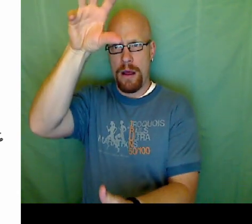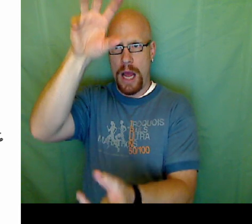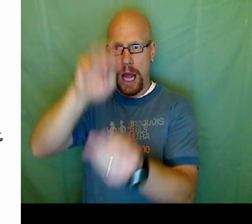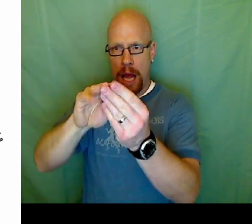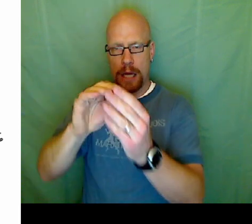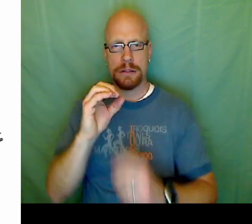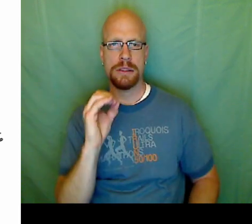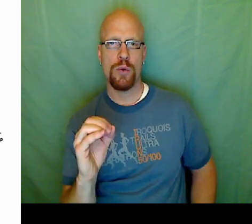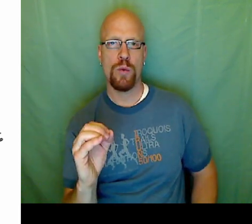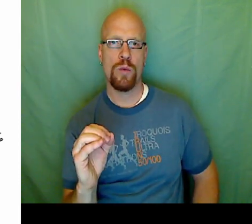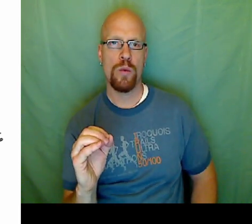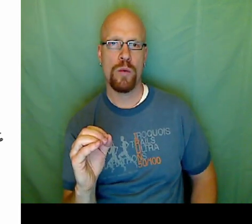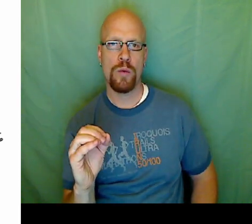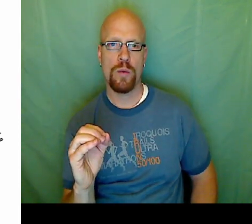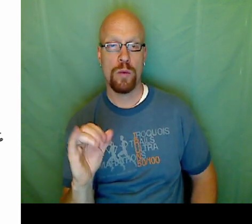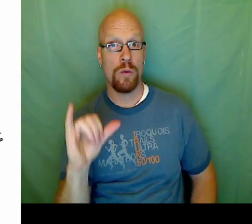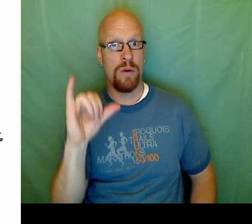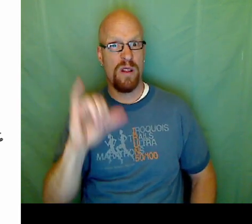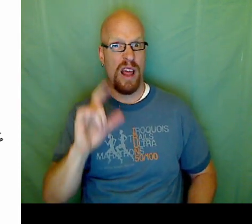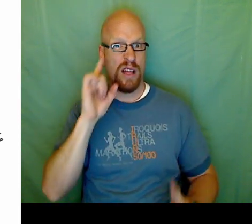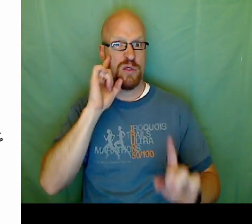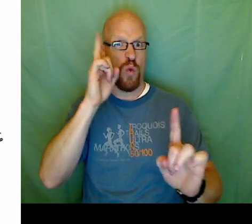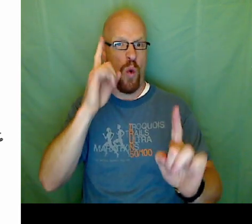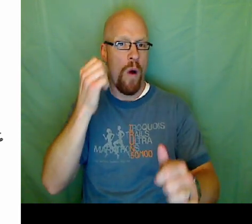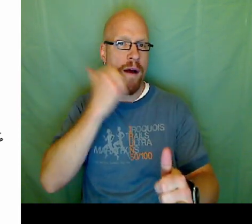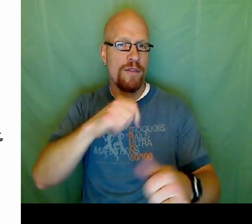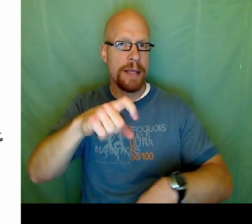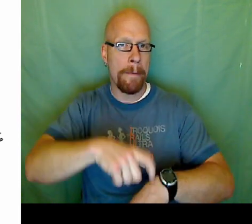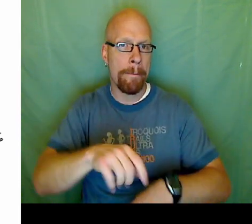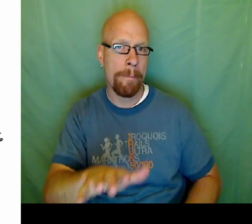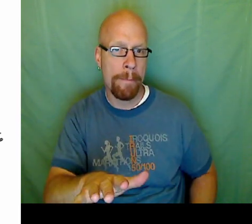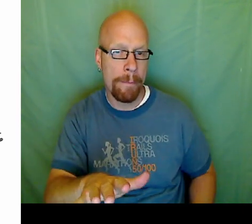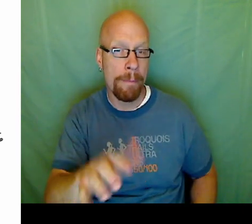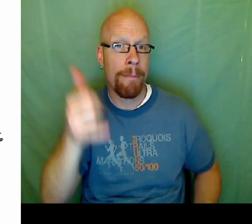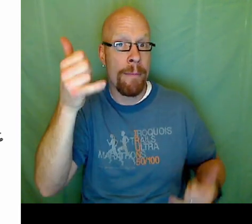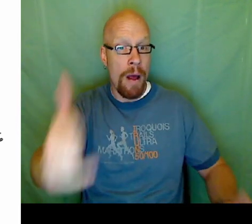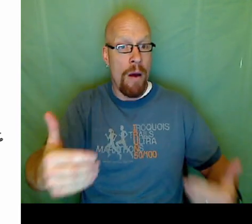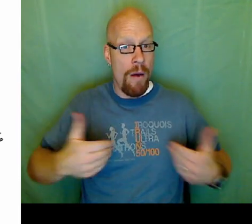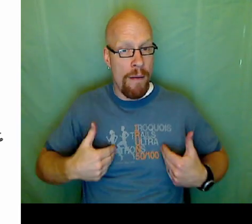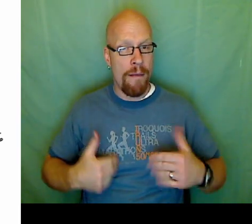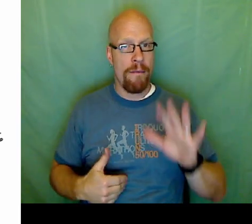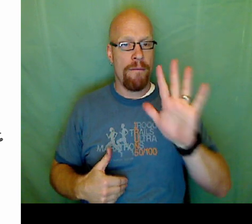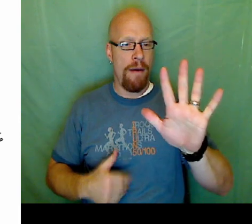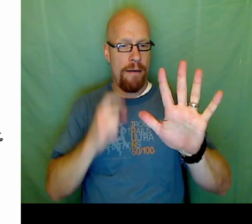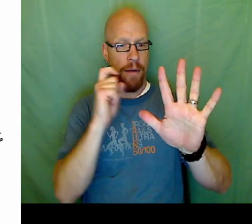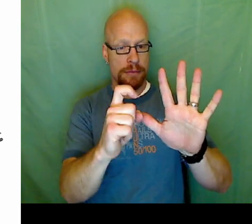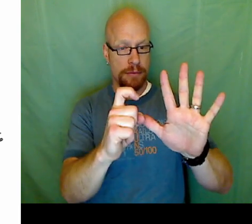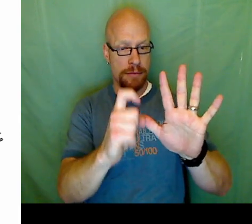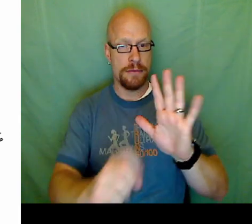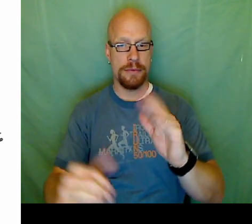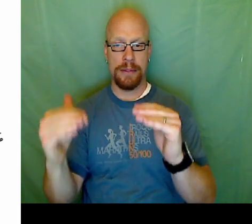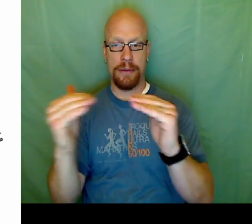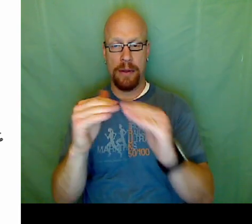for our coefficients so negative 1 Y plus positive 1 Y becomes 0